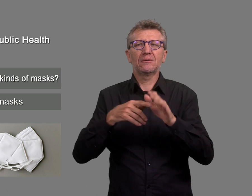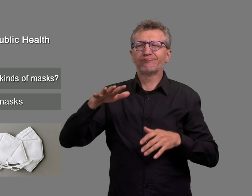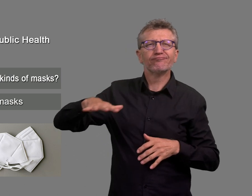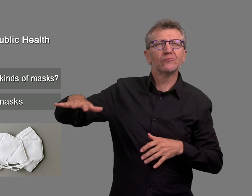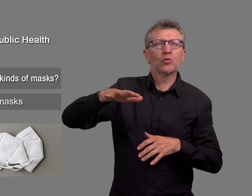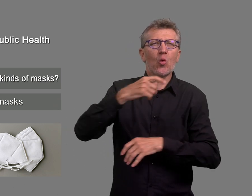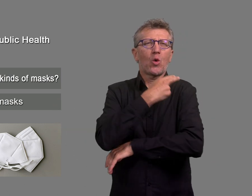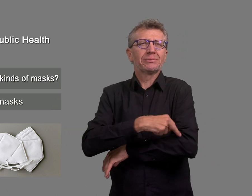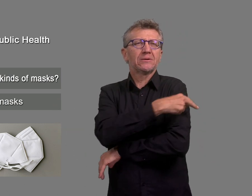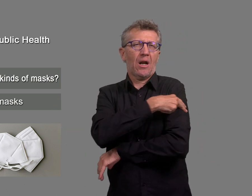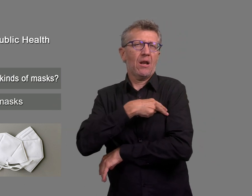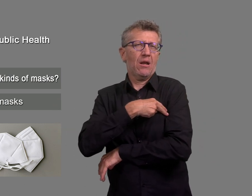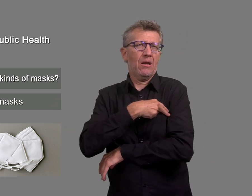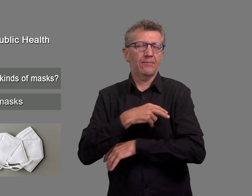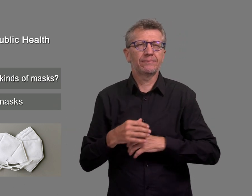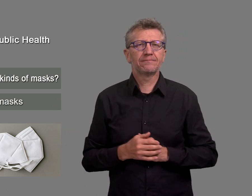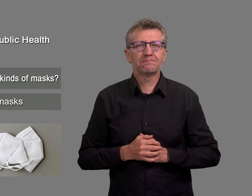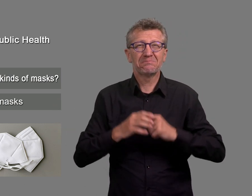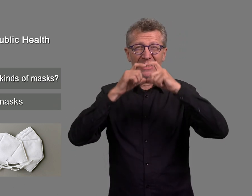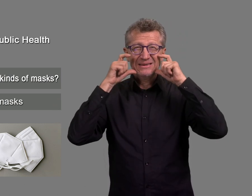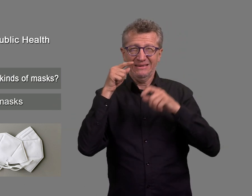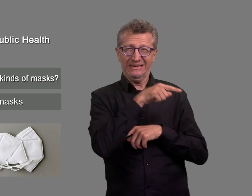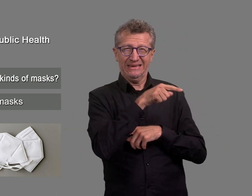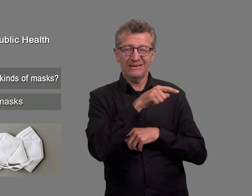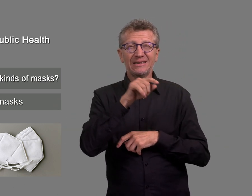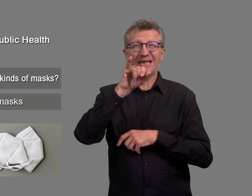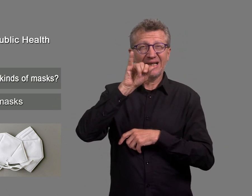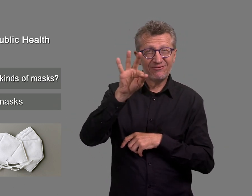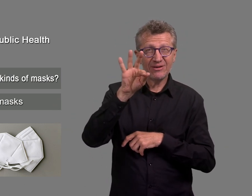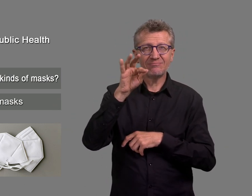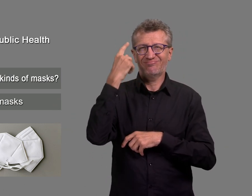in the course of certain kinds of work, for example in medical settings.